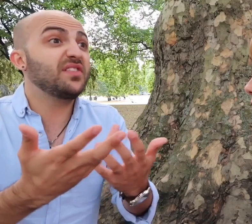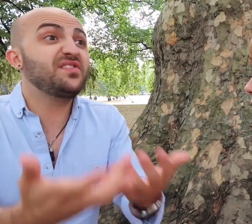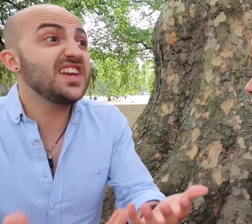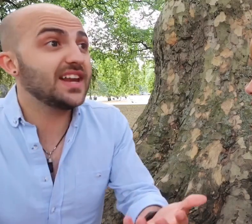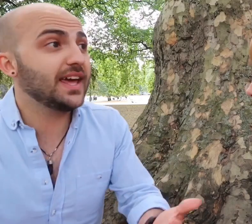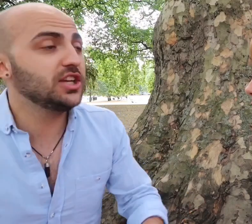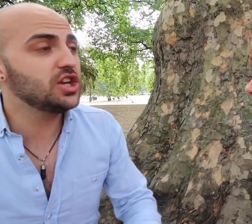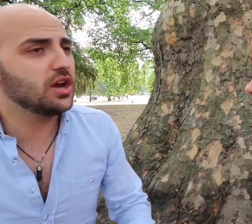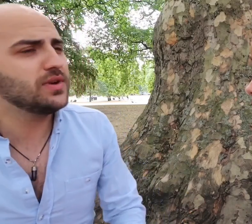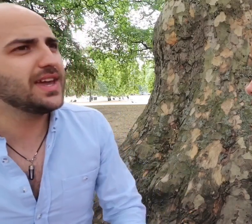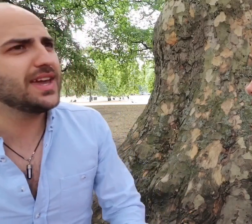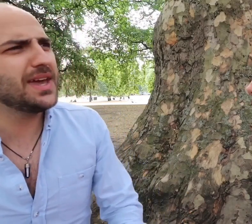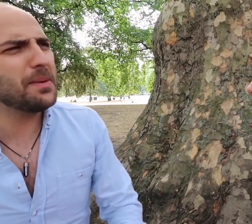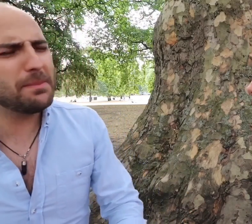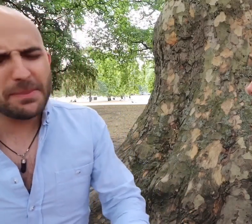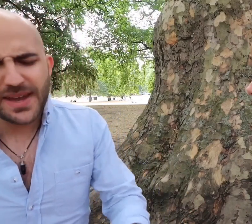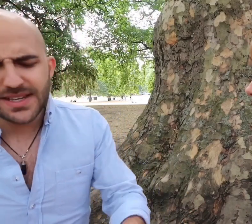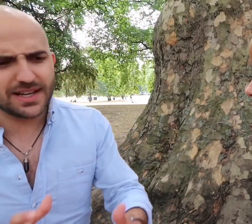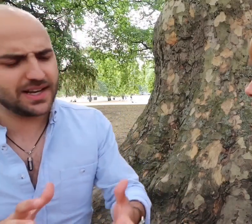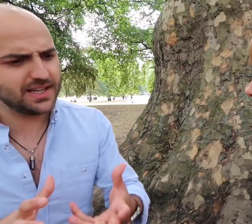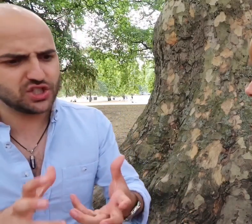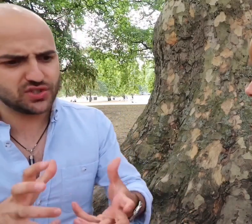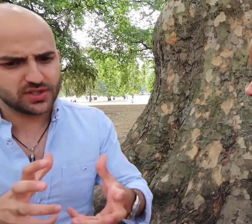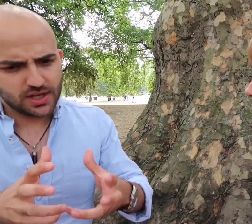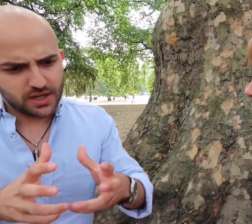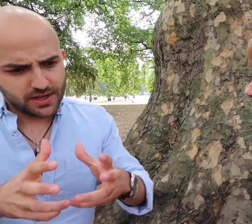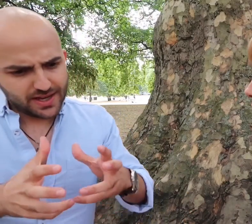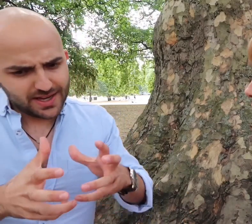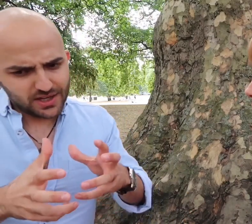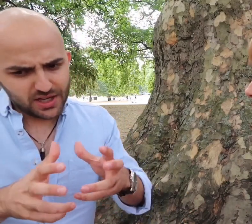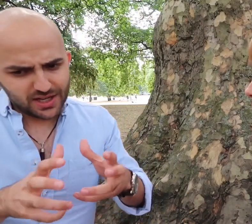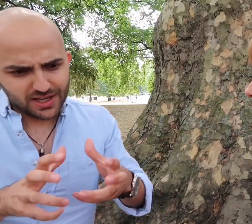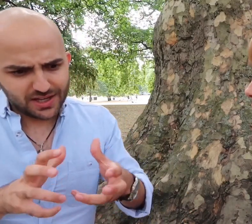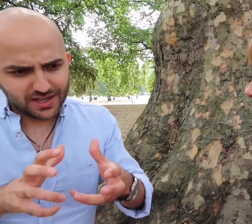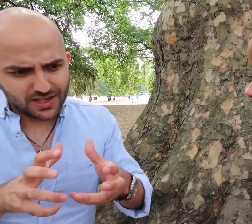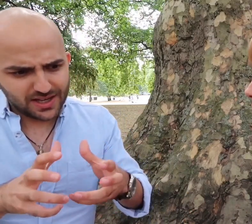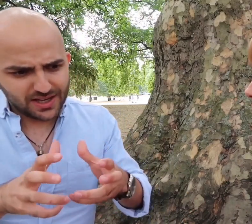feeling you know immediately just, it shifts